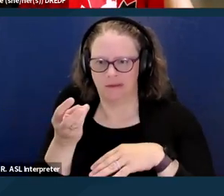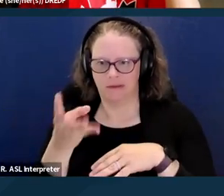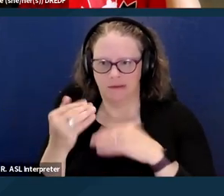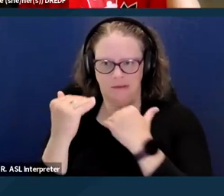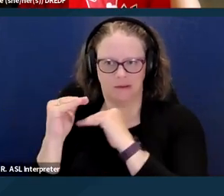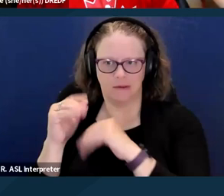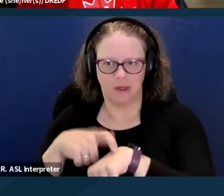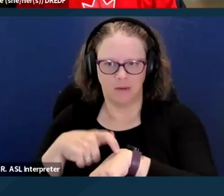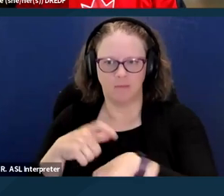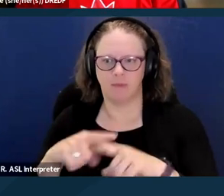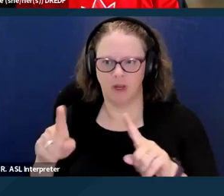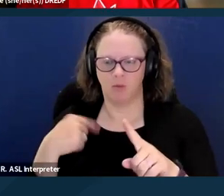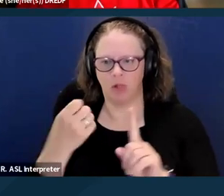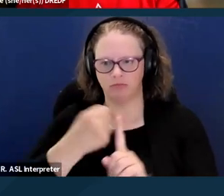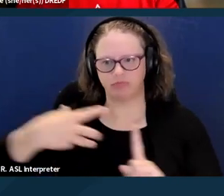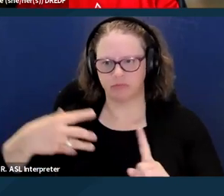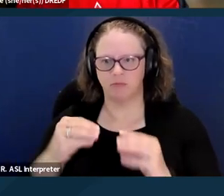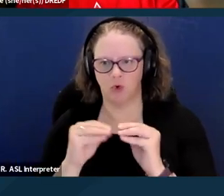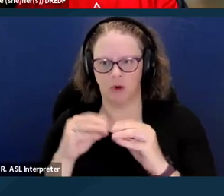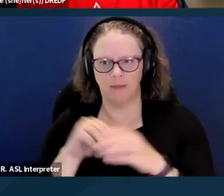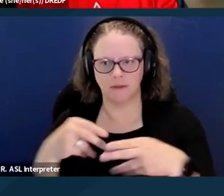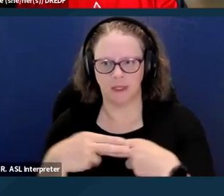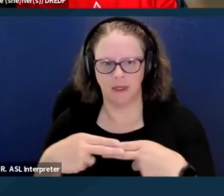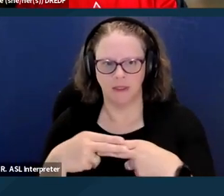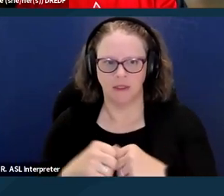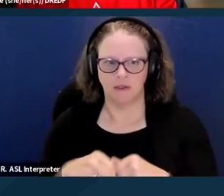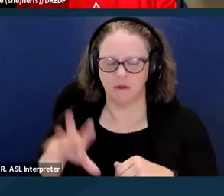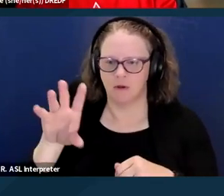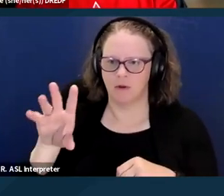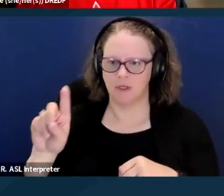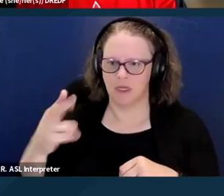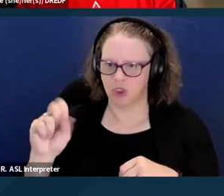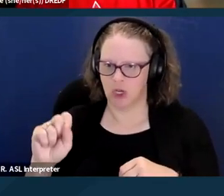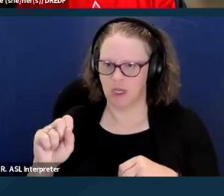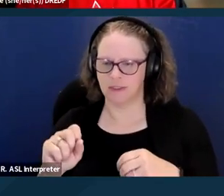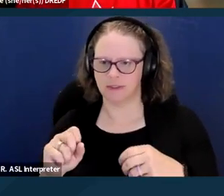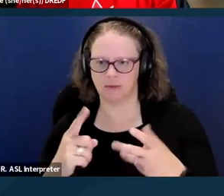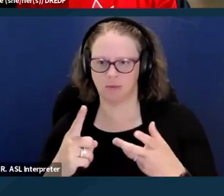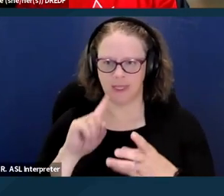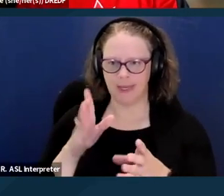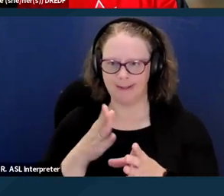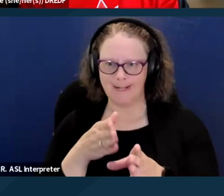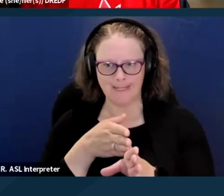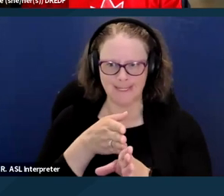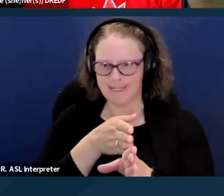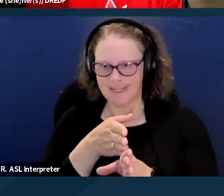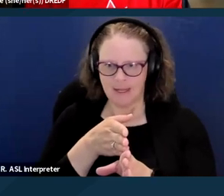DHCS threaded a line here between maintaining flexibility for plans and being prescriptive with the kinds of supports